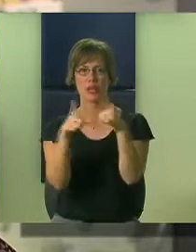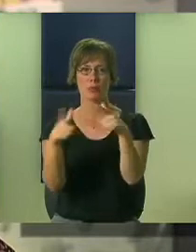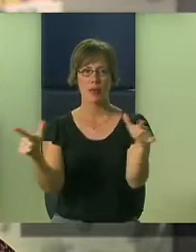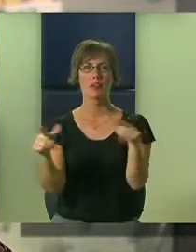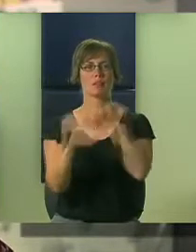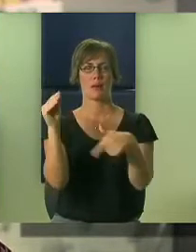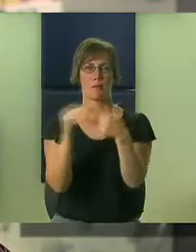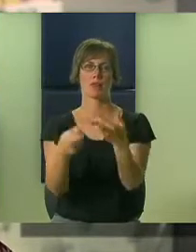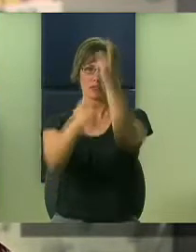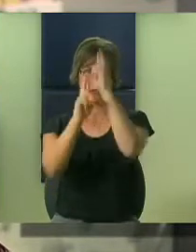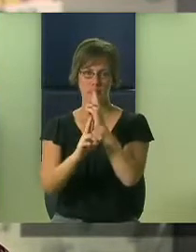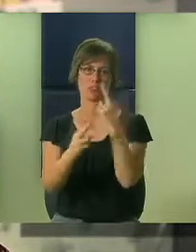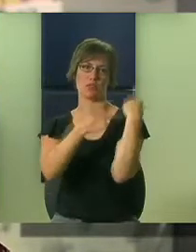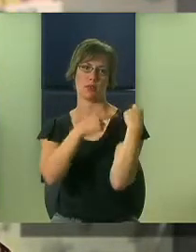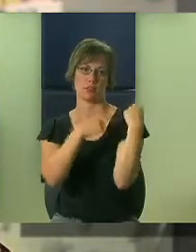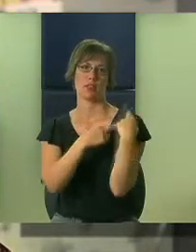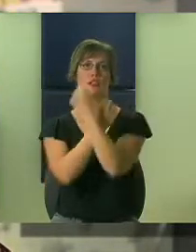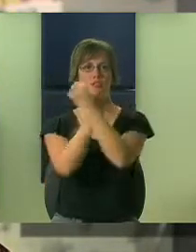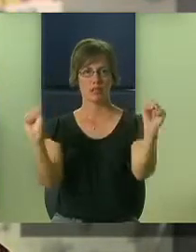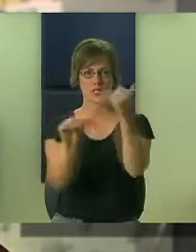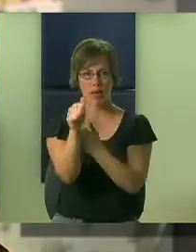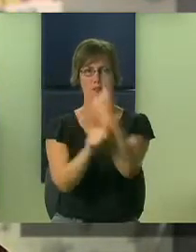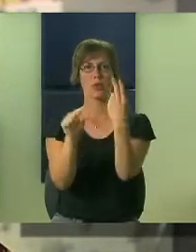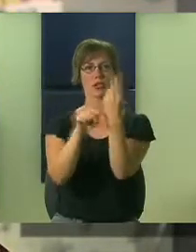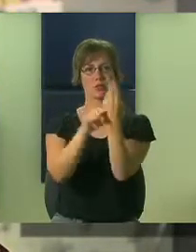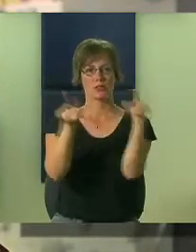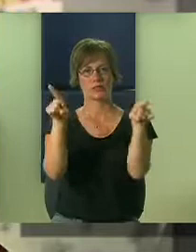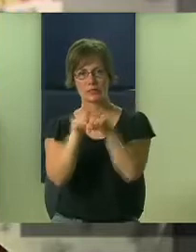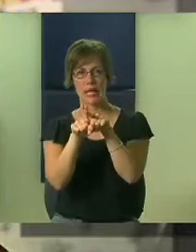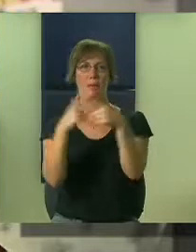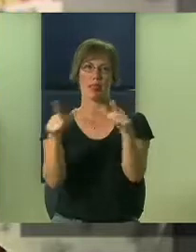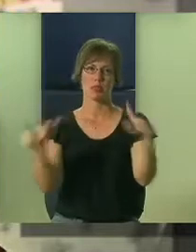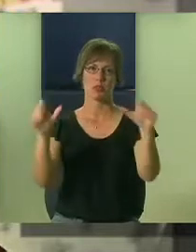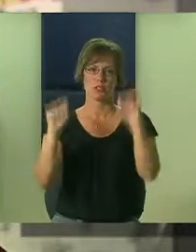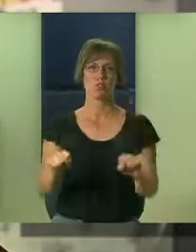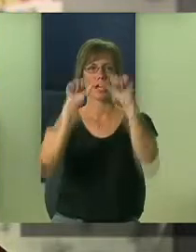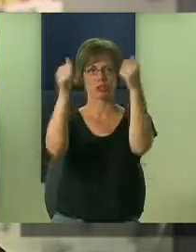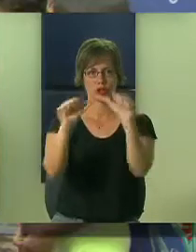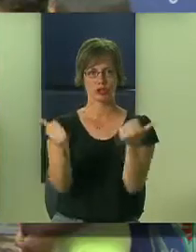and so it's nice to have the same one and we all speak the same language. It's about respectfulness, responsibility, and safety.